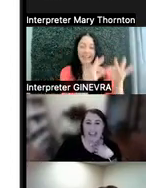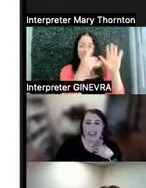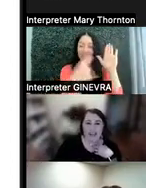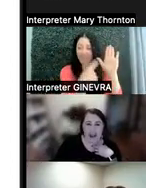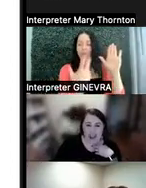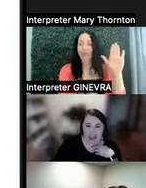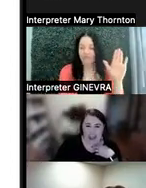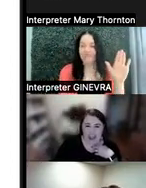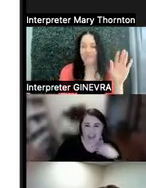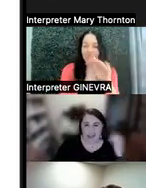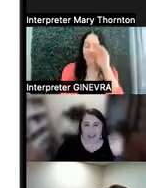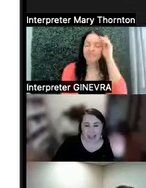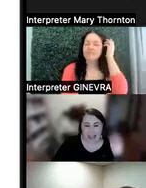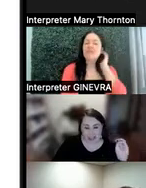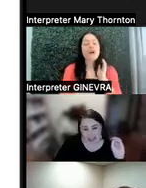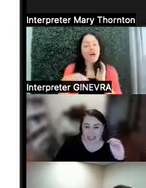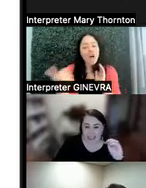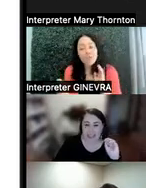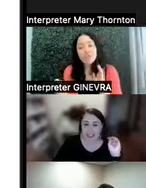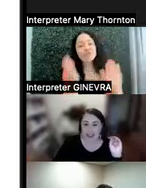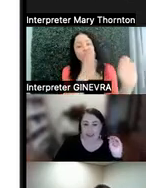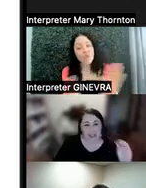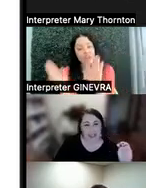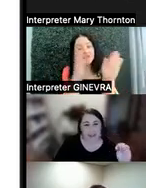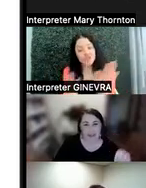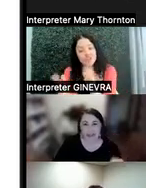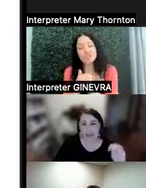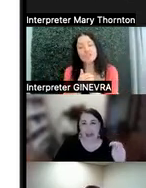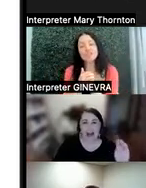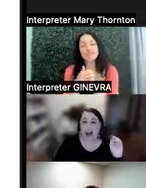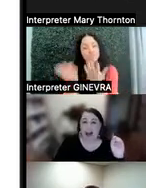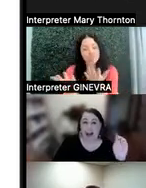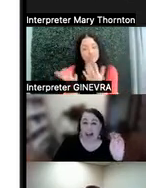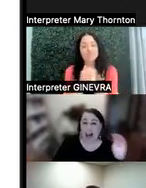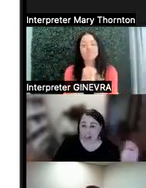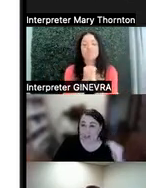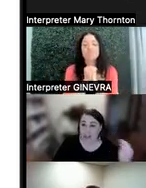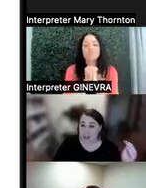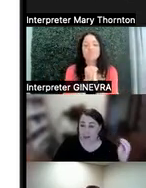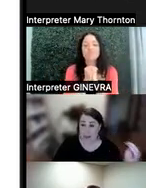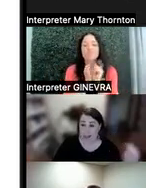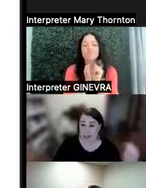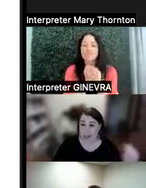Some other strategies we can use-- having frequent breaks.